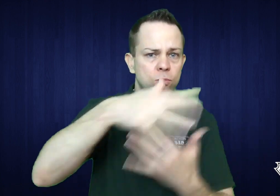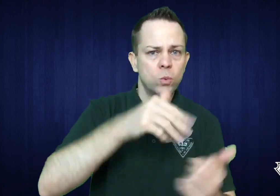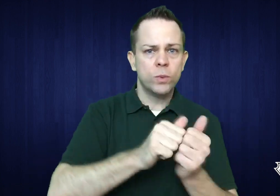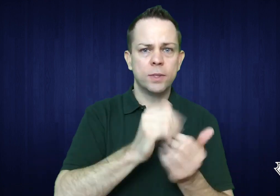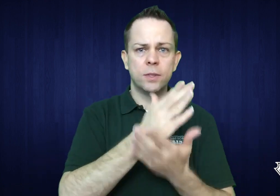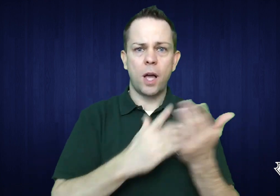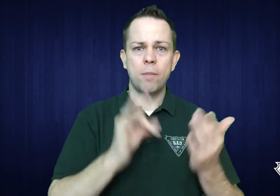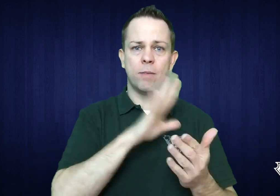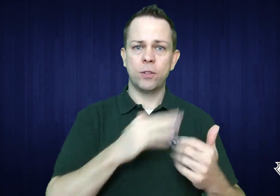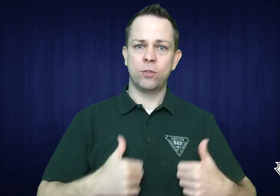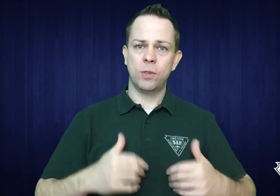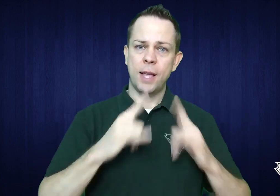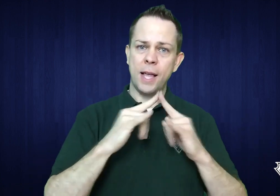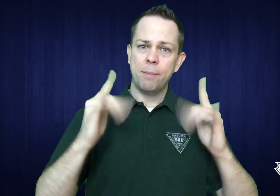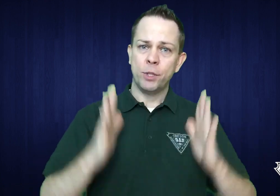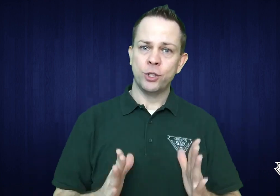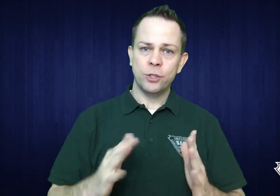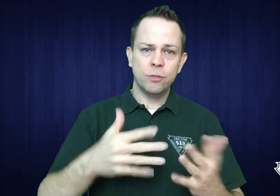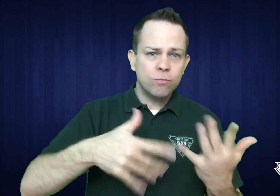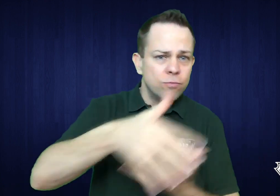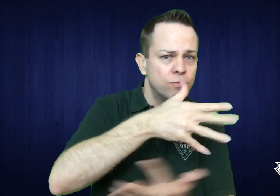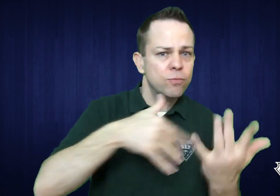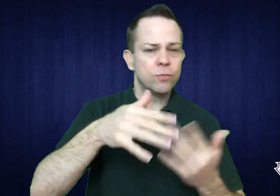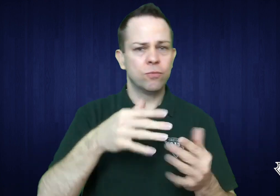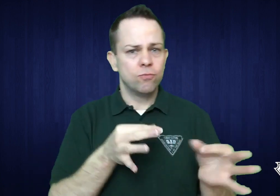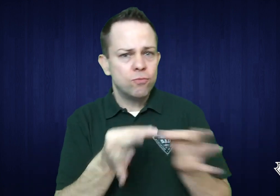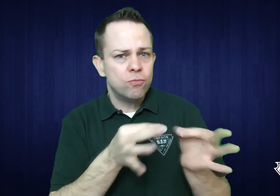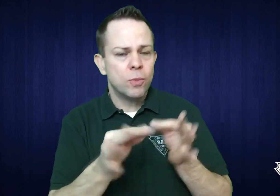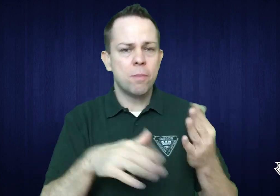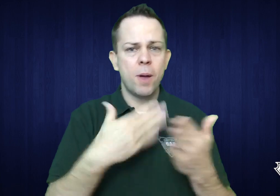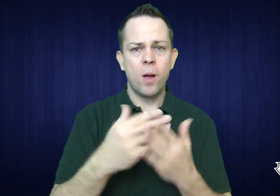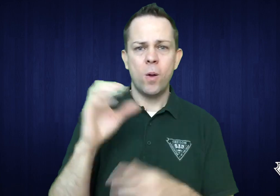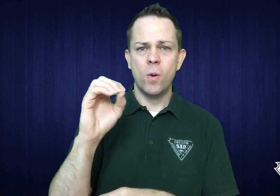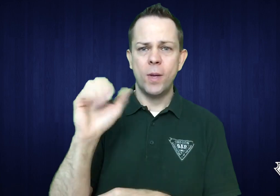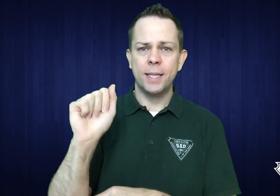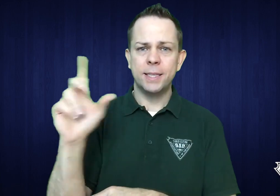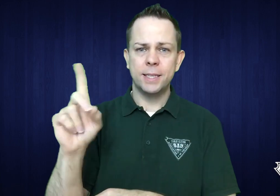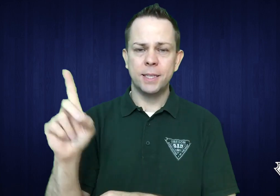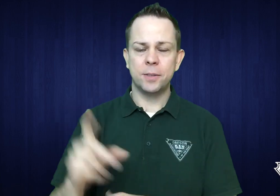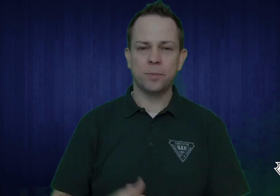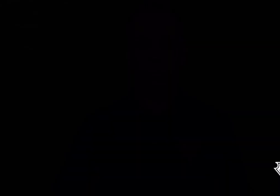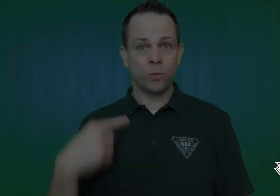with some of their campers and let them know about OAD.